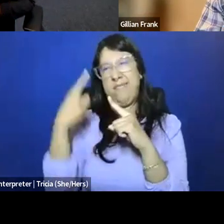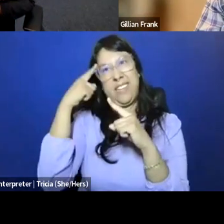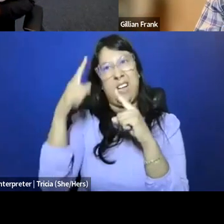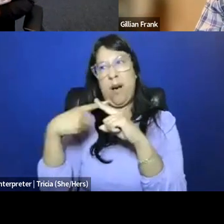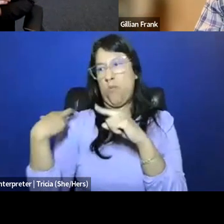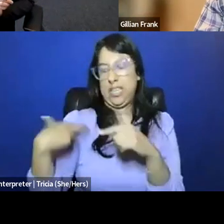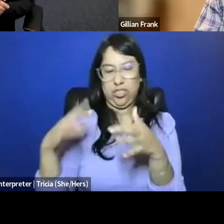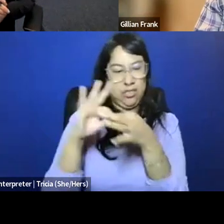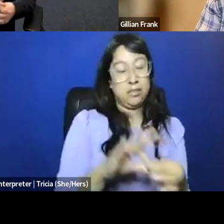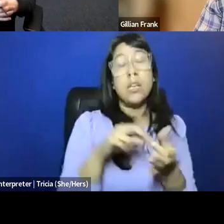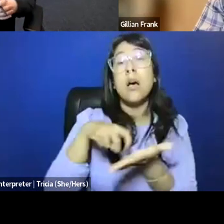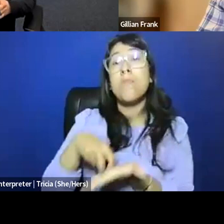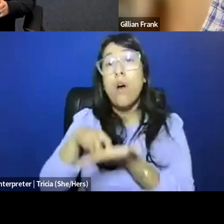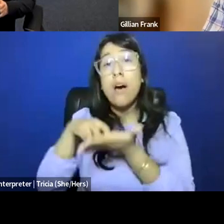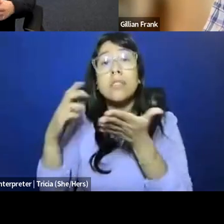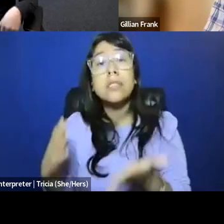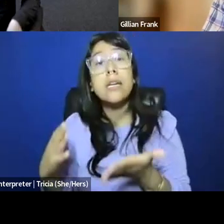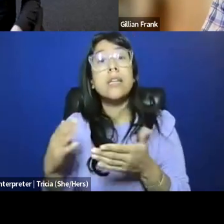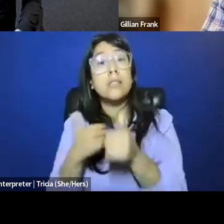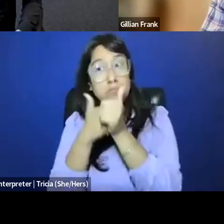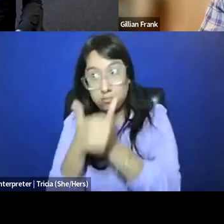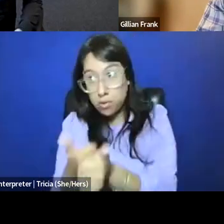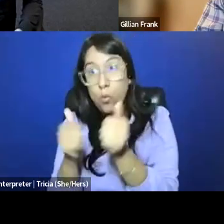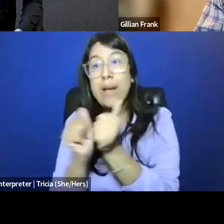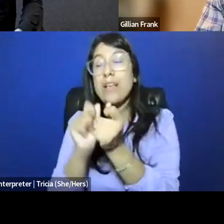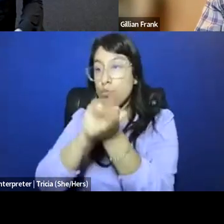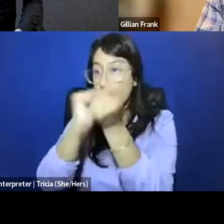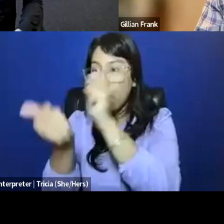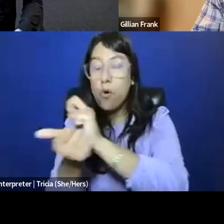Protestants, mainline Protestants in particular in alliance with reformed Jews